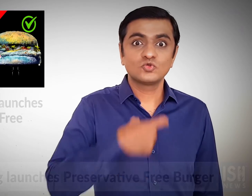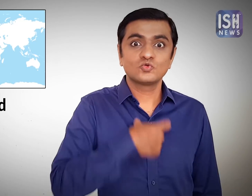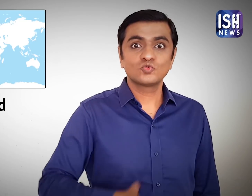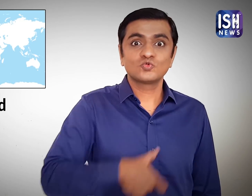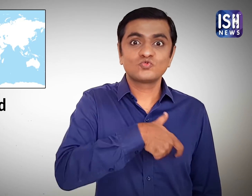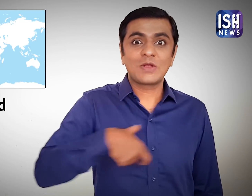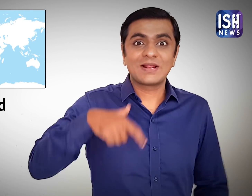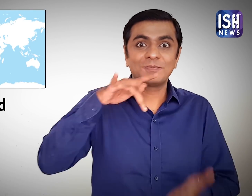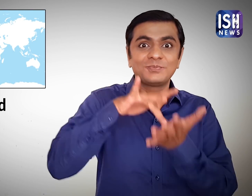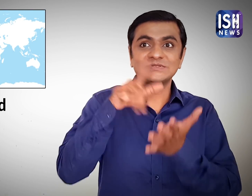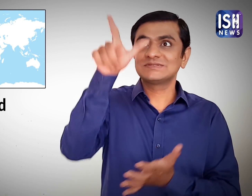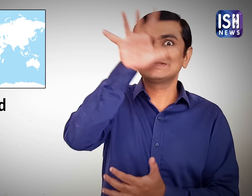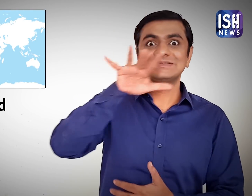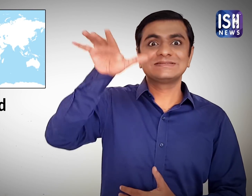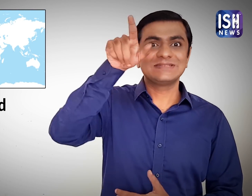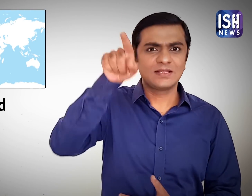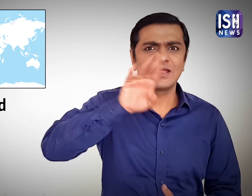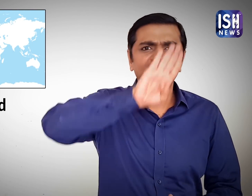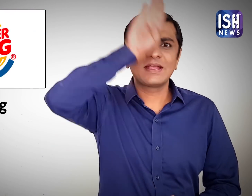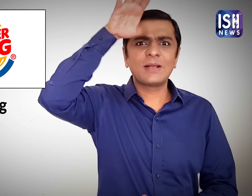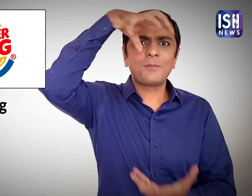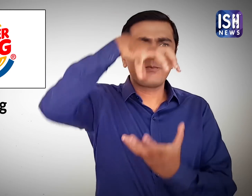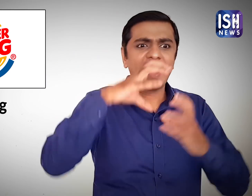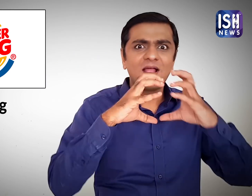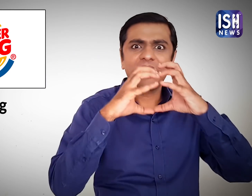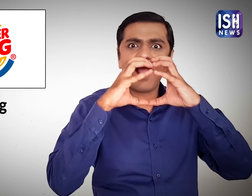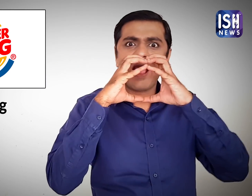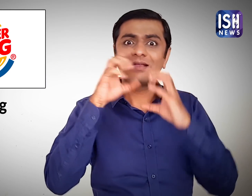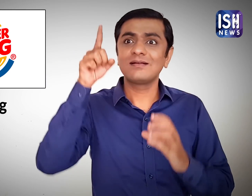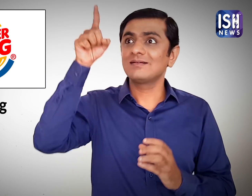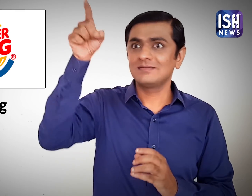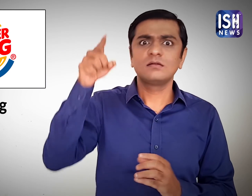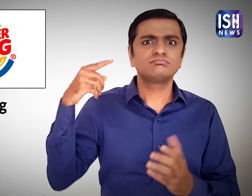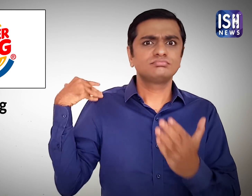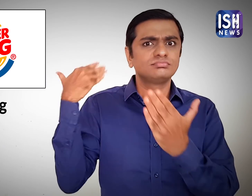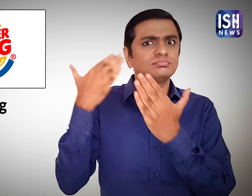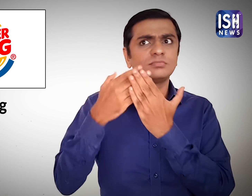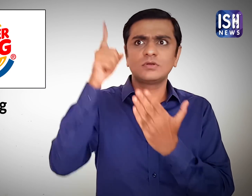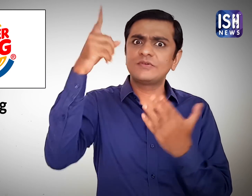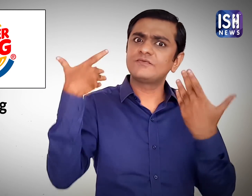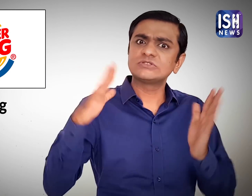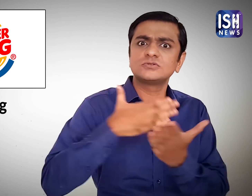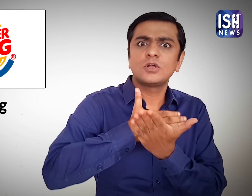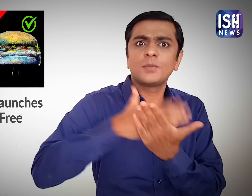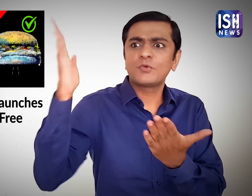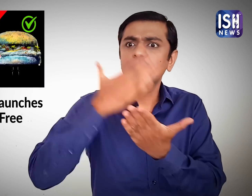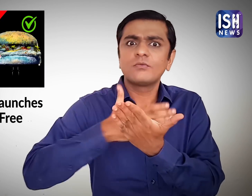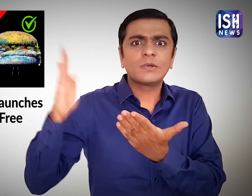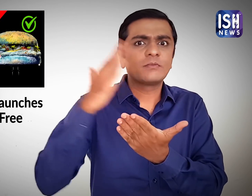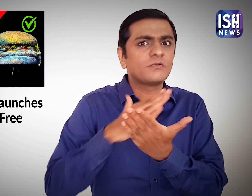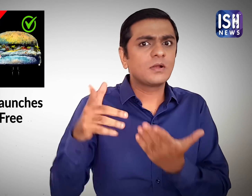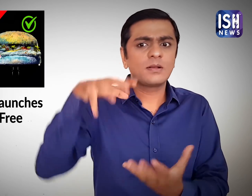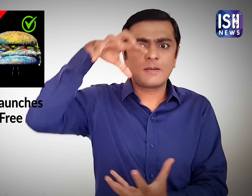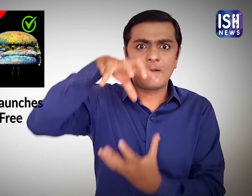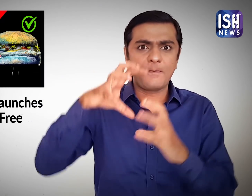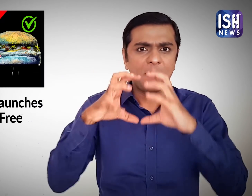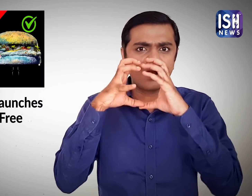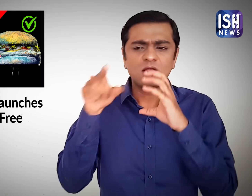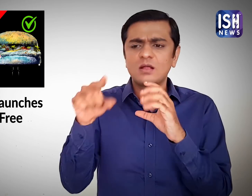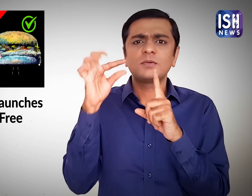Burger King Switzerland has removed all preservatives from its burgers.